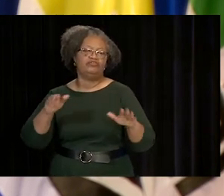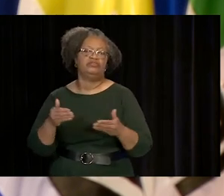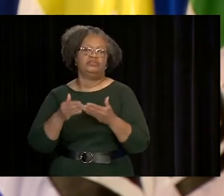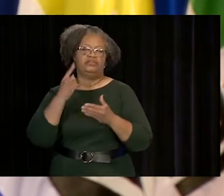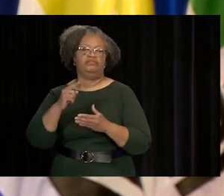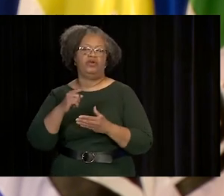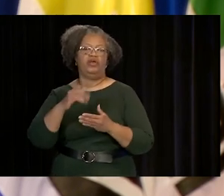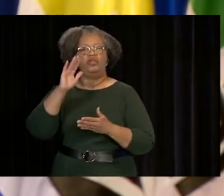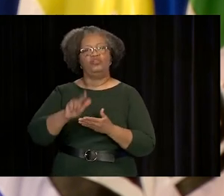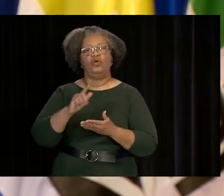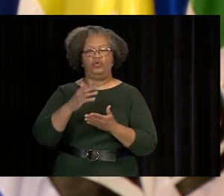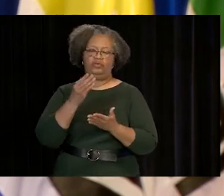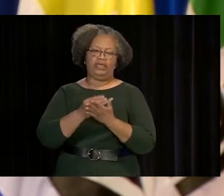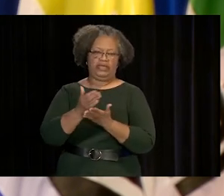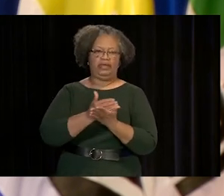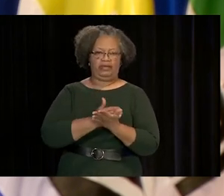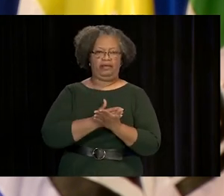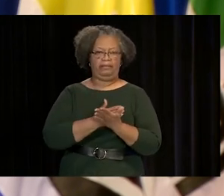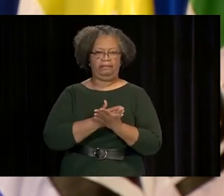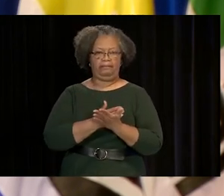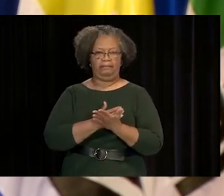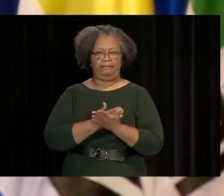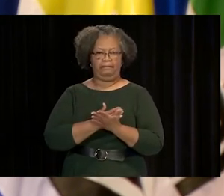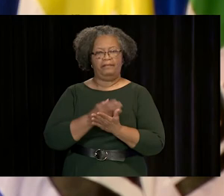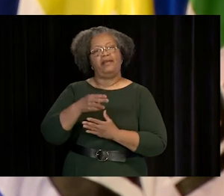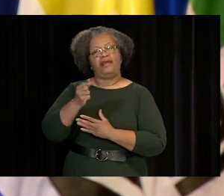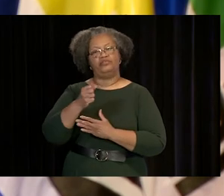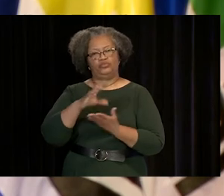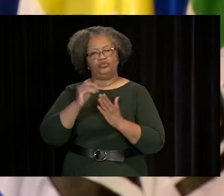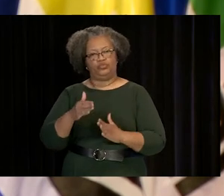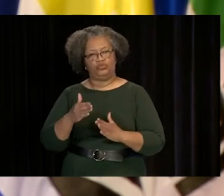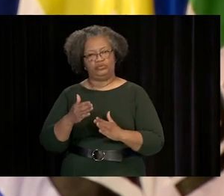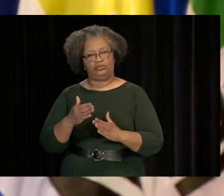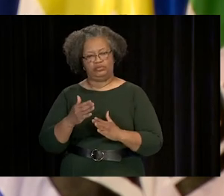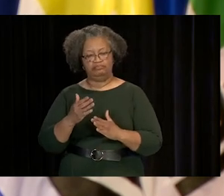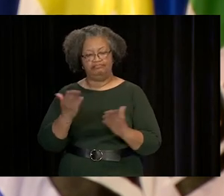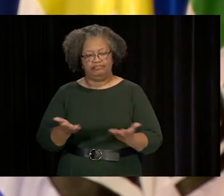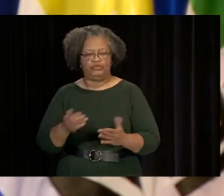INTRODUCTION TO AI BOOTCAMPS FOR LOW-INCOME HIGH SCHOOLERS, STARTING IN DALLAS.